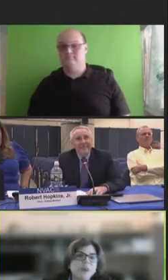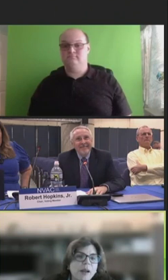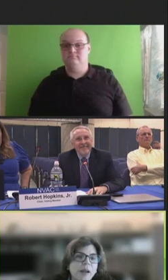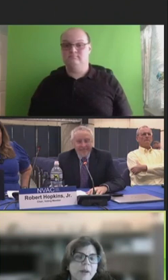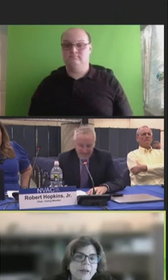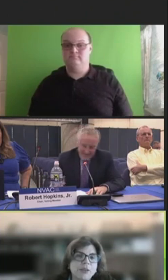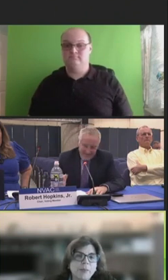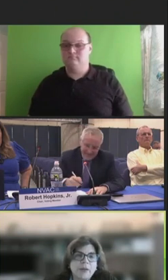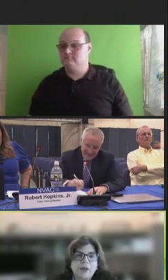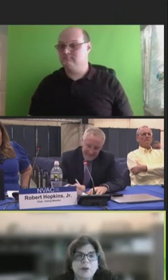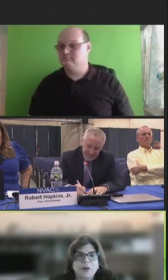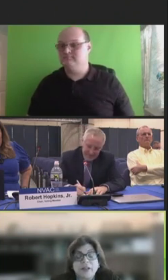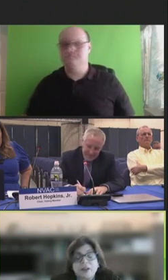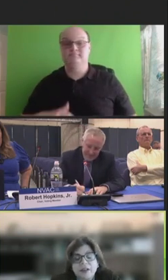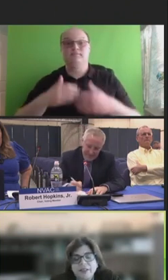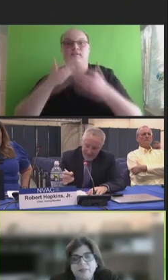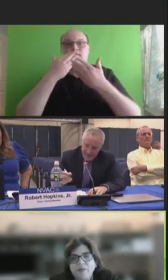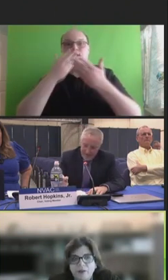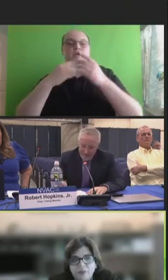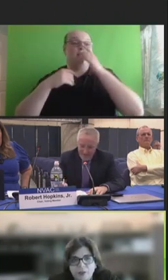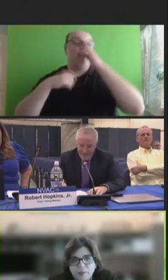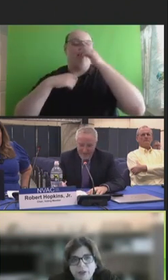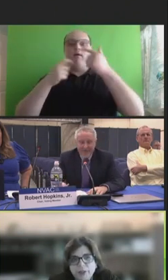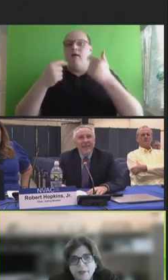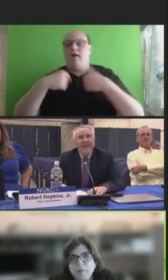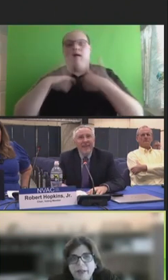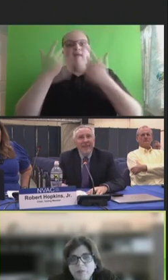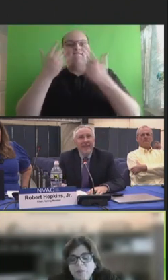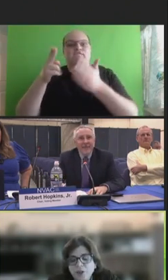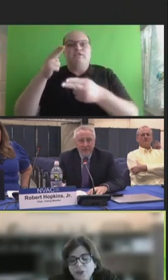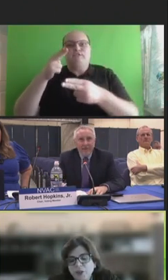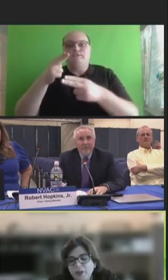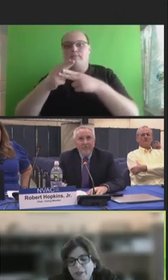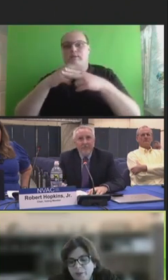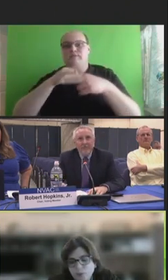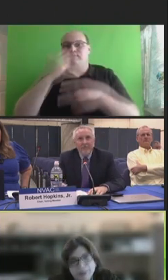I might have jumped the gun earlier as I've already mentioned they met in March twice